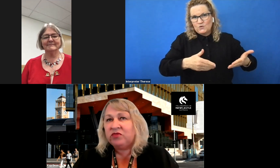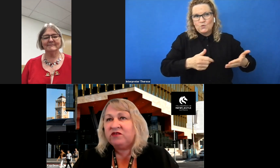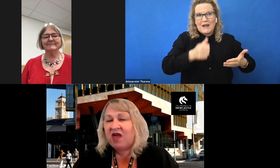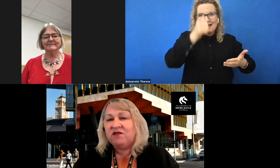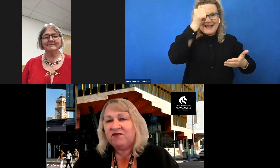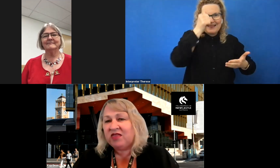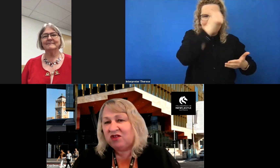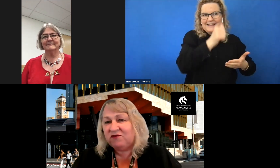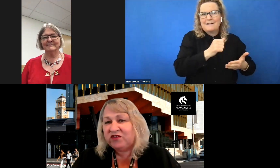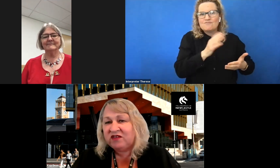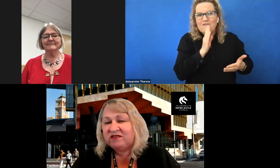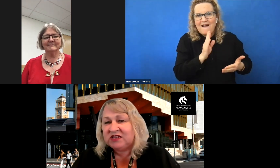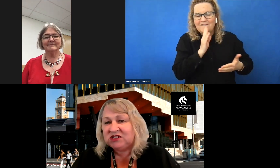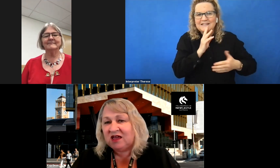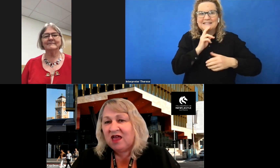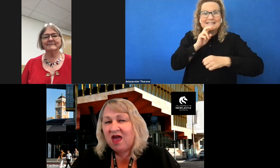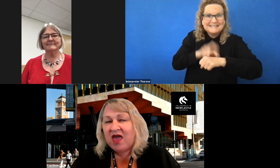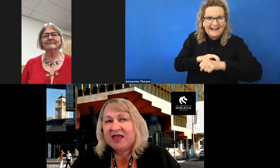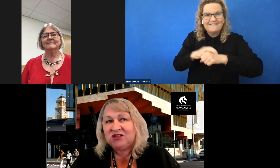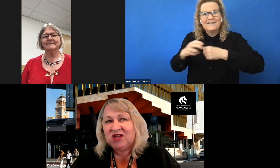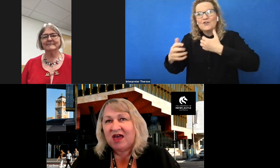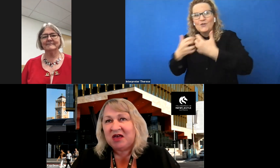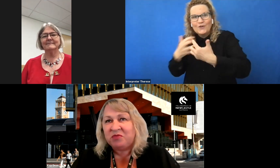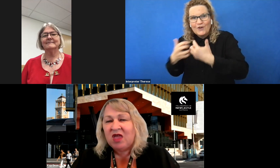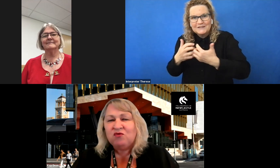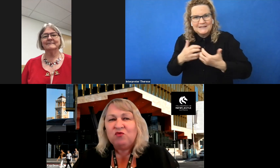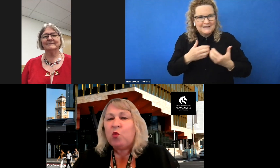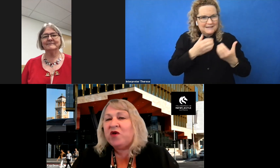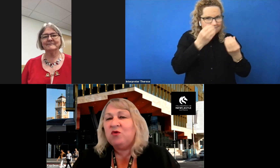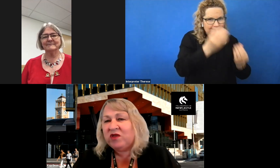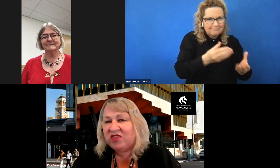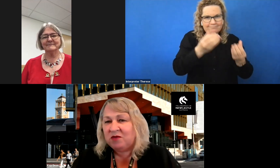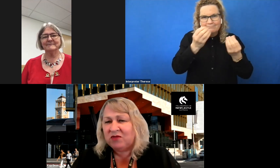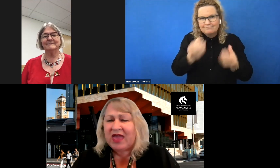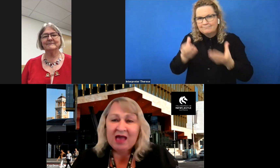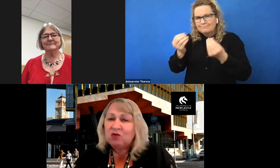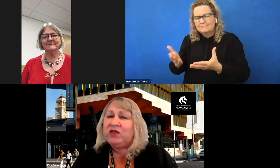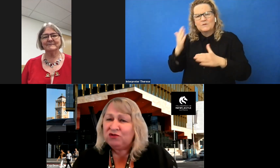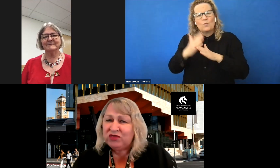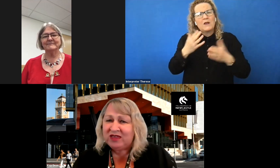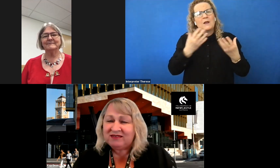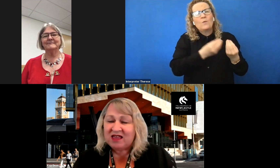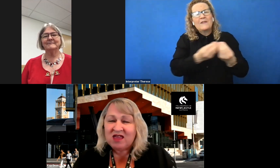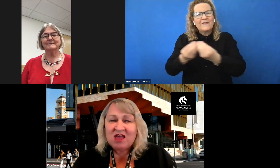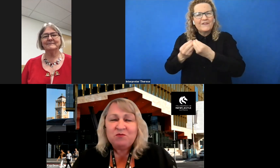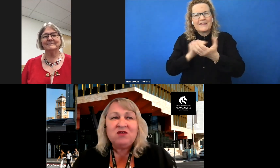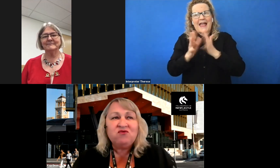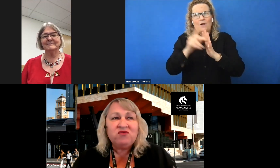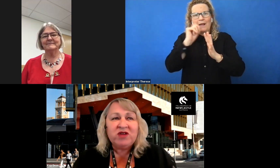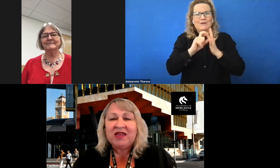the TAFE and the university sector, and working with them, how can we do this, and being really